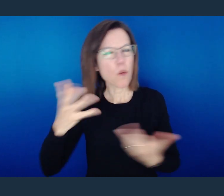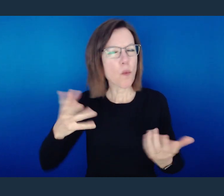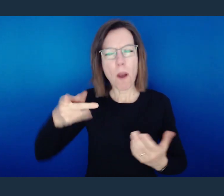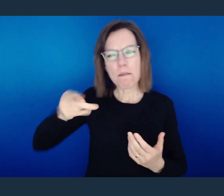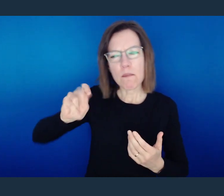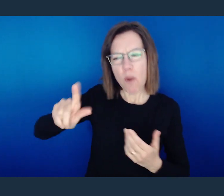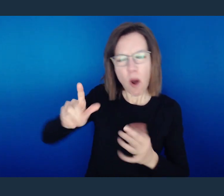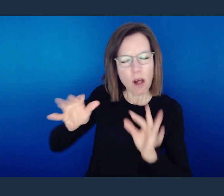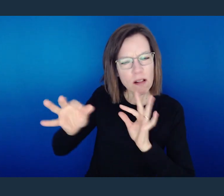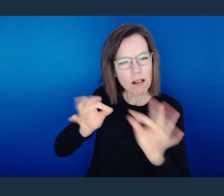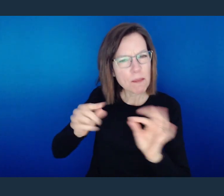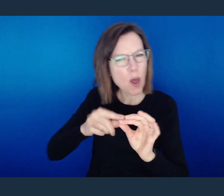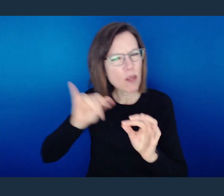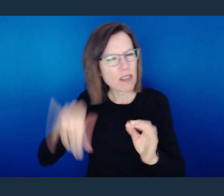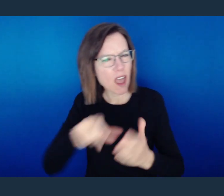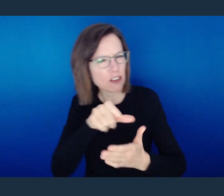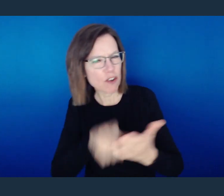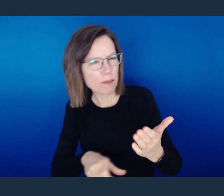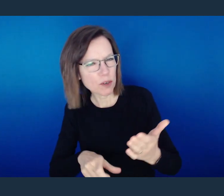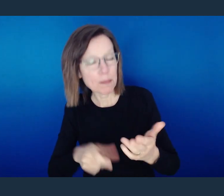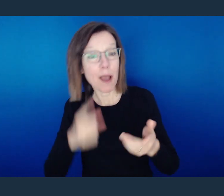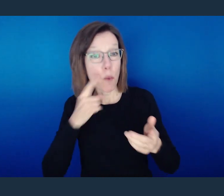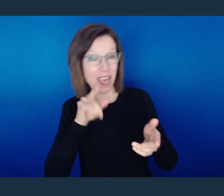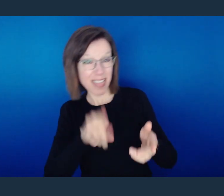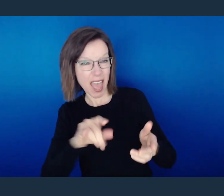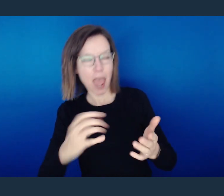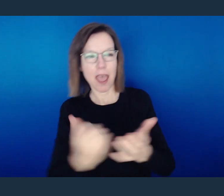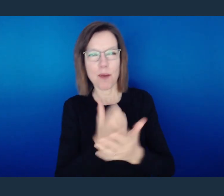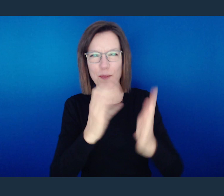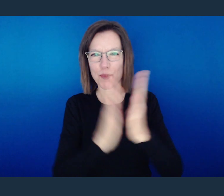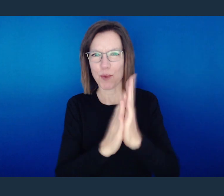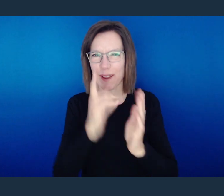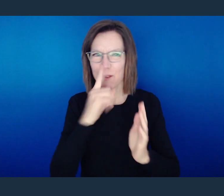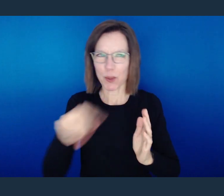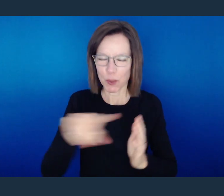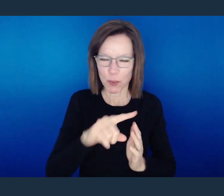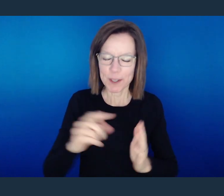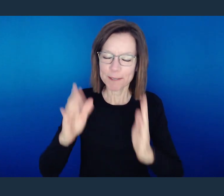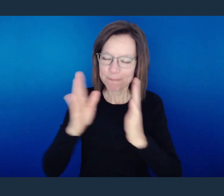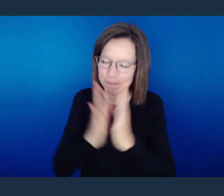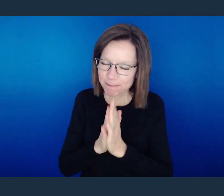As we do that and as you do that, allow me to pray for you. Heavenly Father, I thank You.